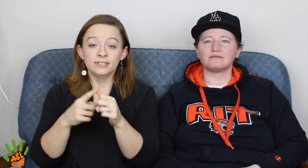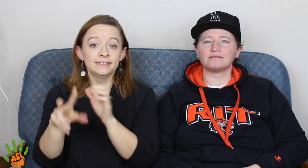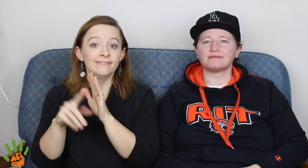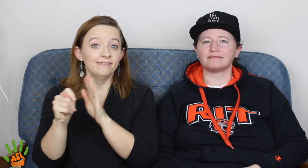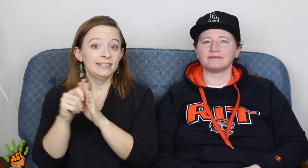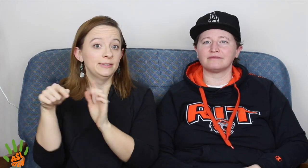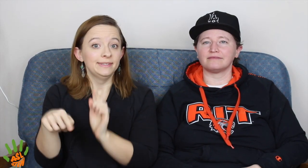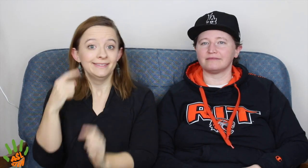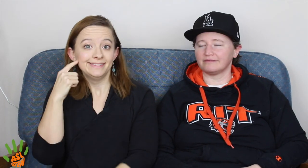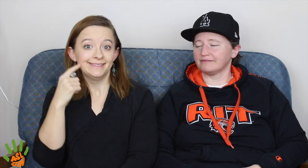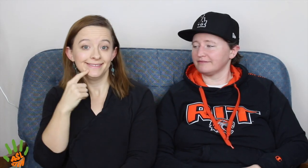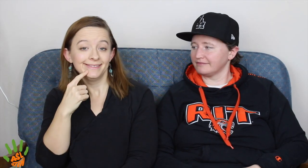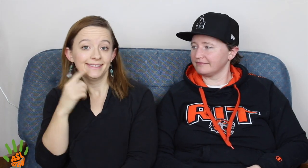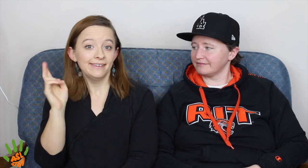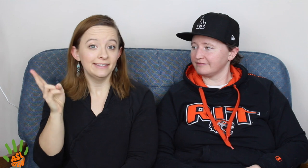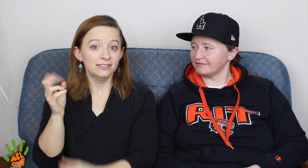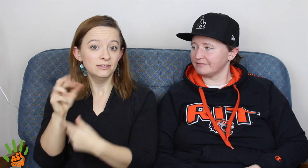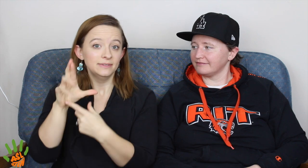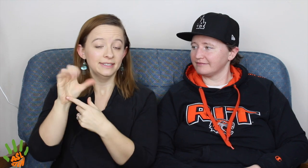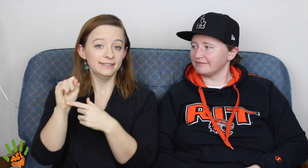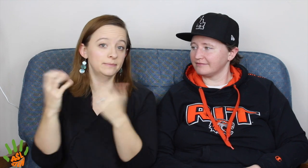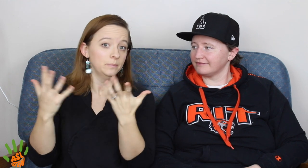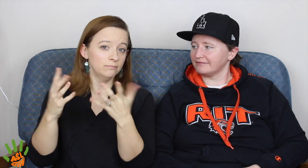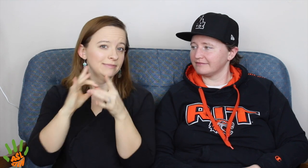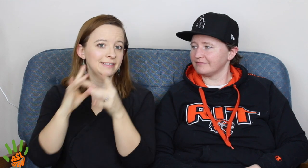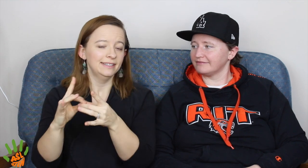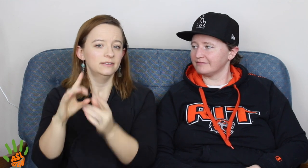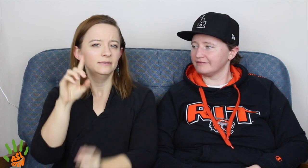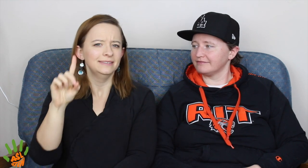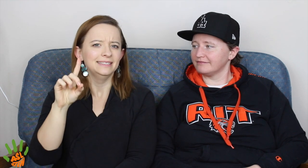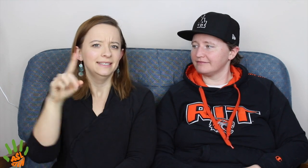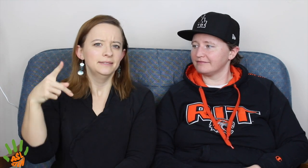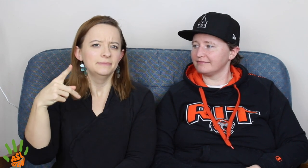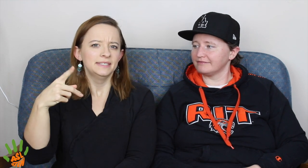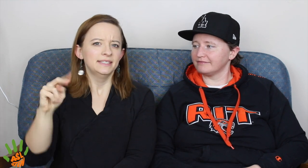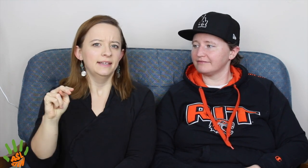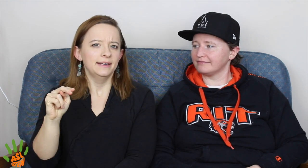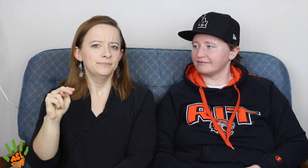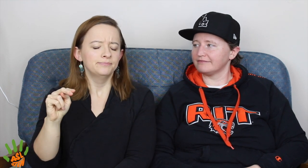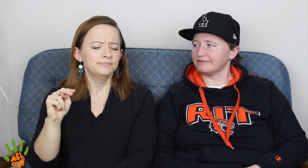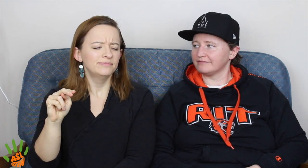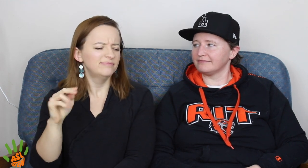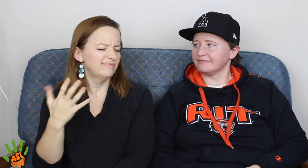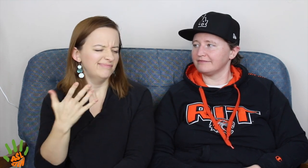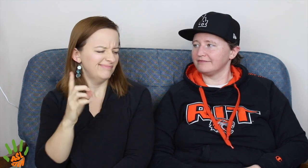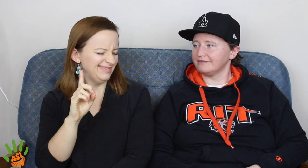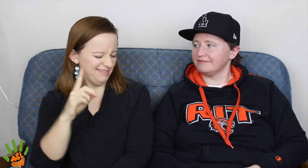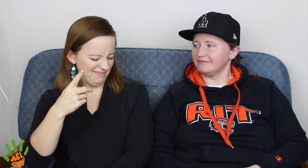[JI] Okay, so the first video in the Deaf history series will be related to DPN.